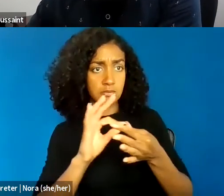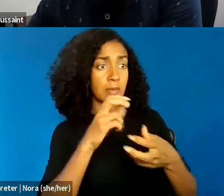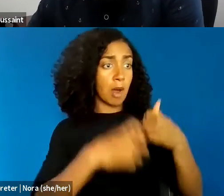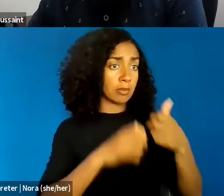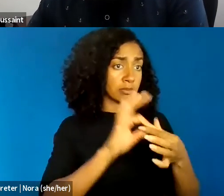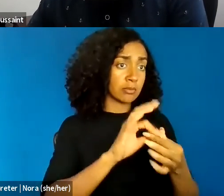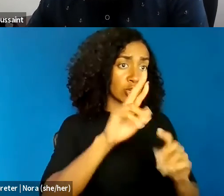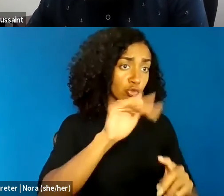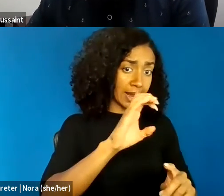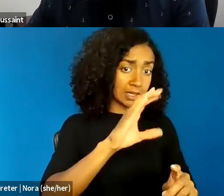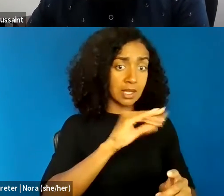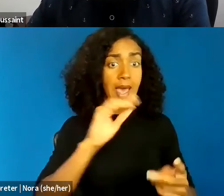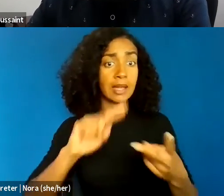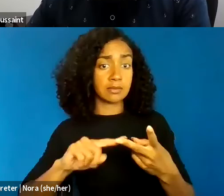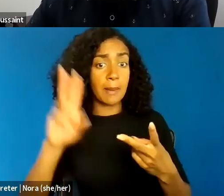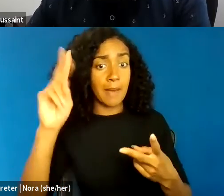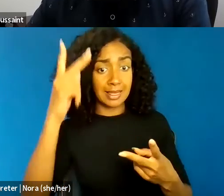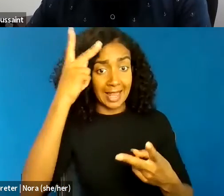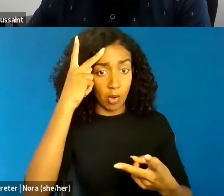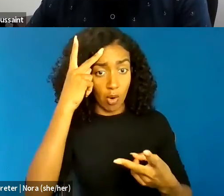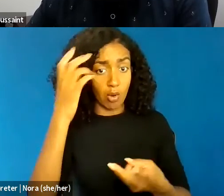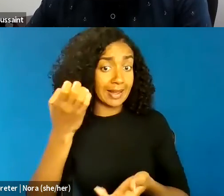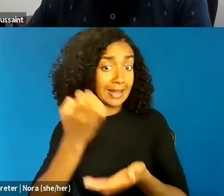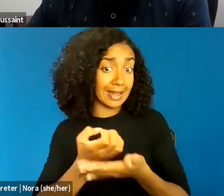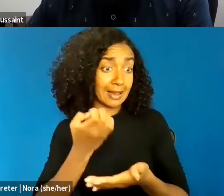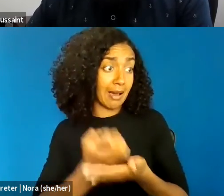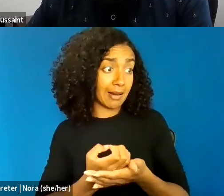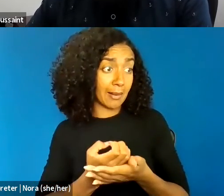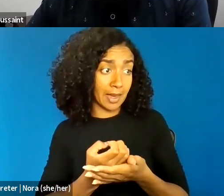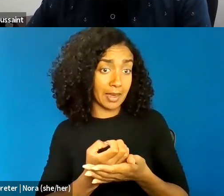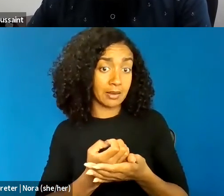You know, because racism does not exist by itself.